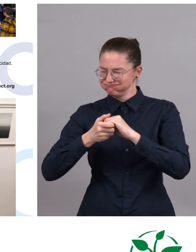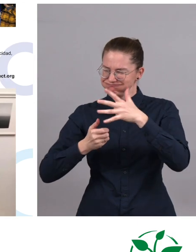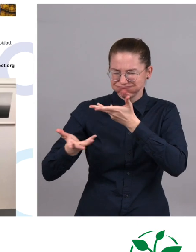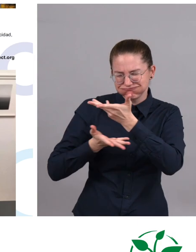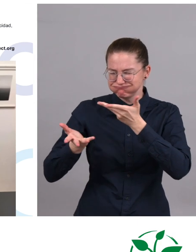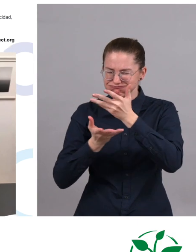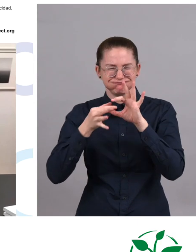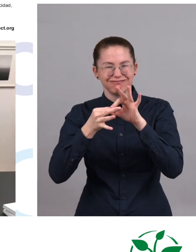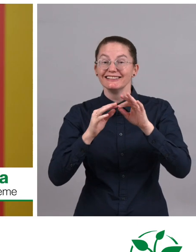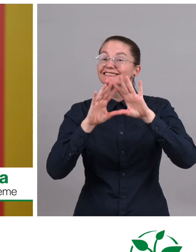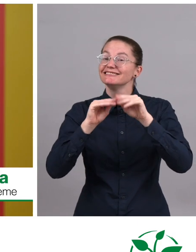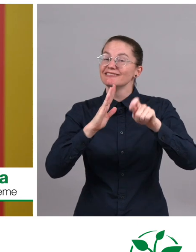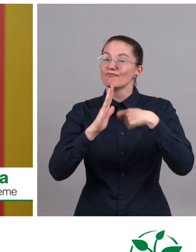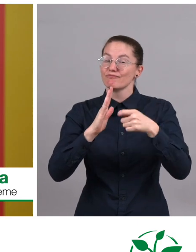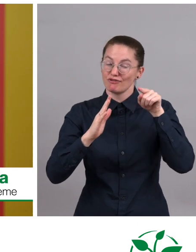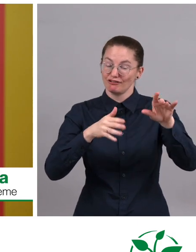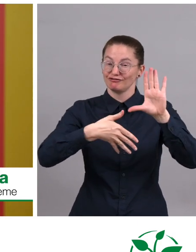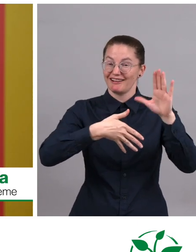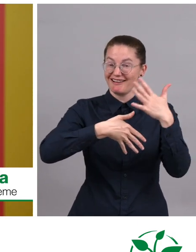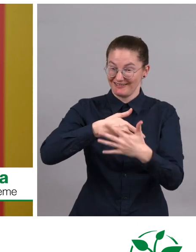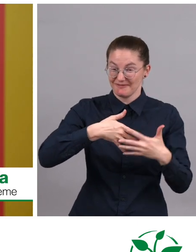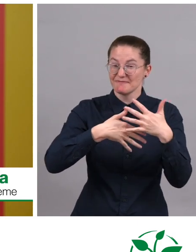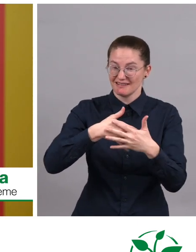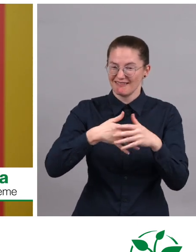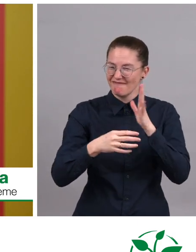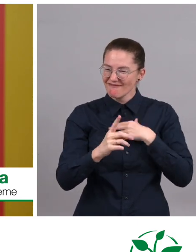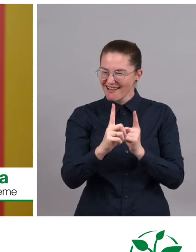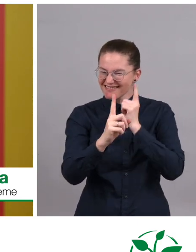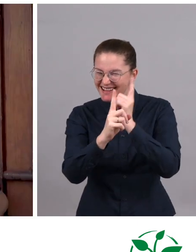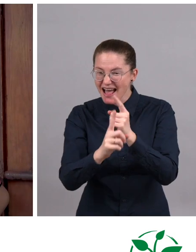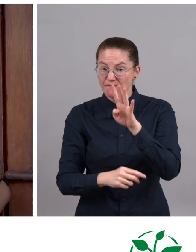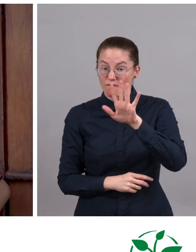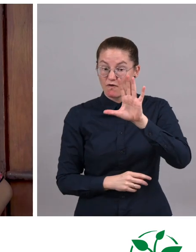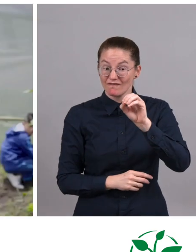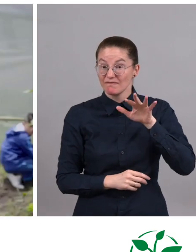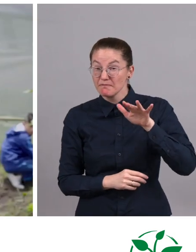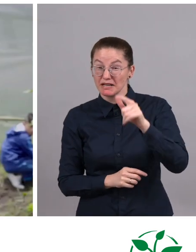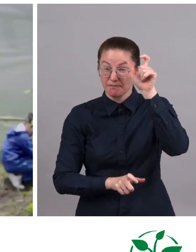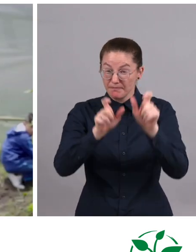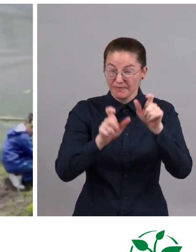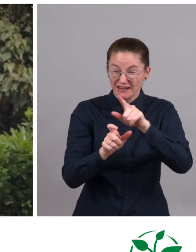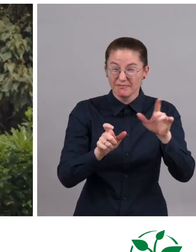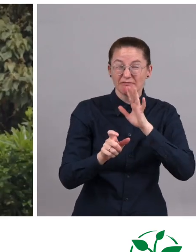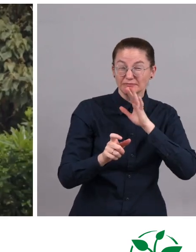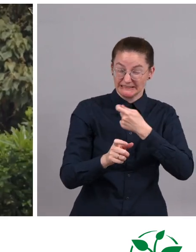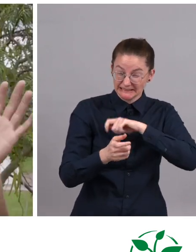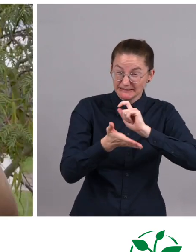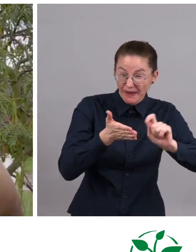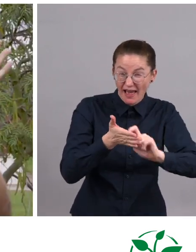Zero Project Latin America is trying to reach 450 million people who speak Spanish - to develop a network so they can communicate